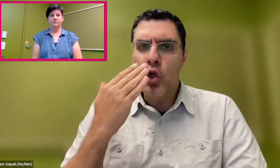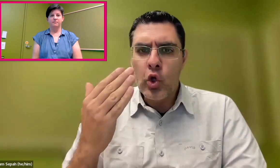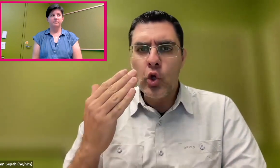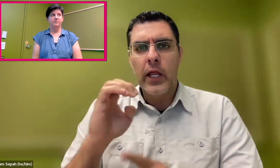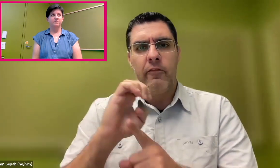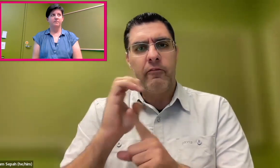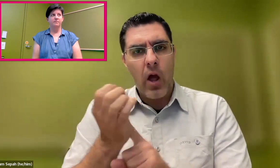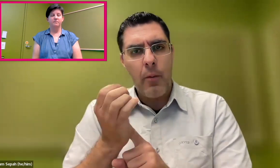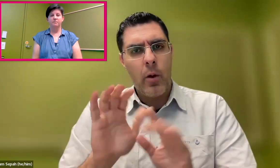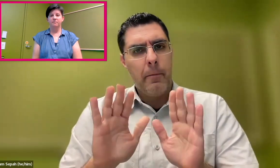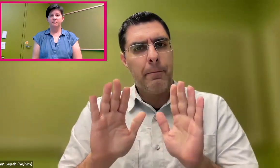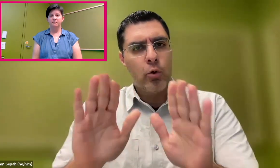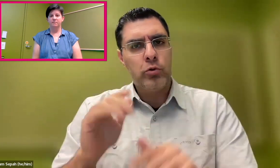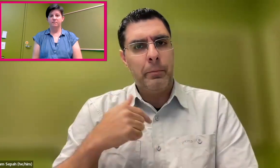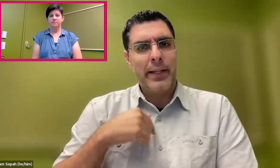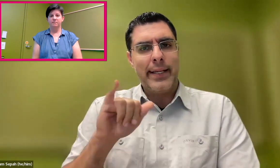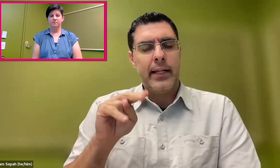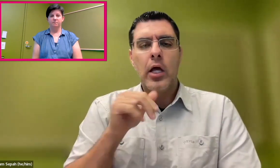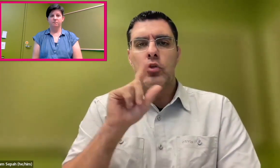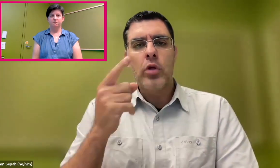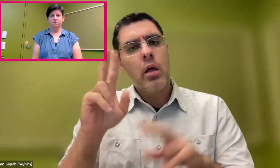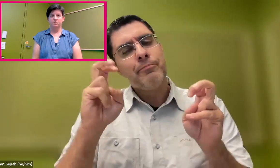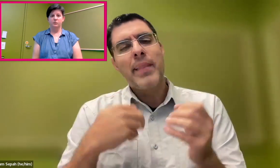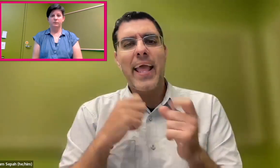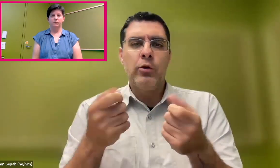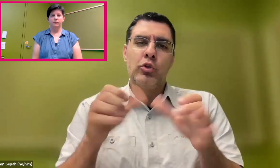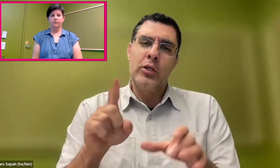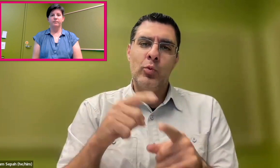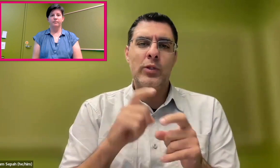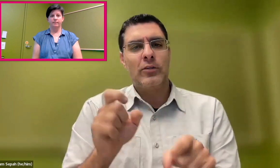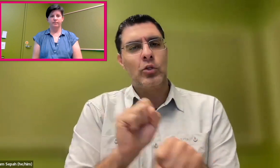But it was such a good a good pressure on me.